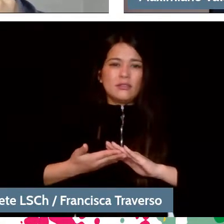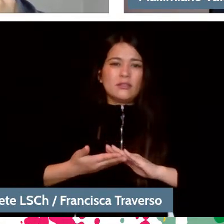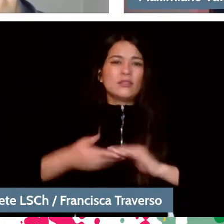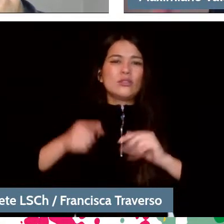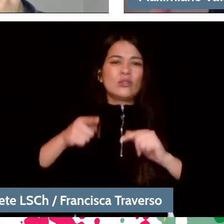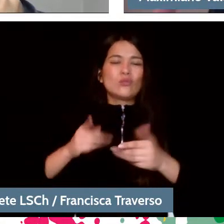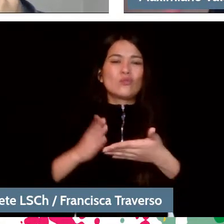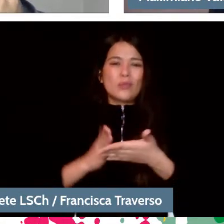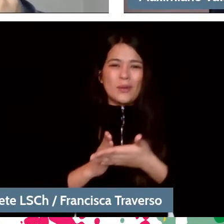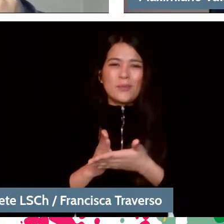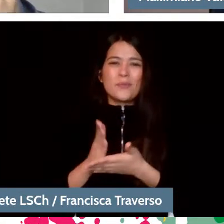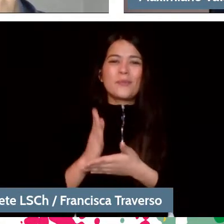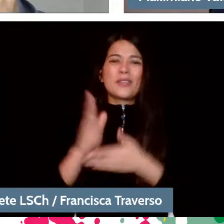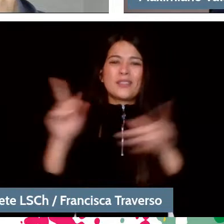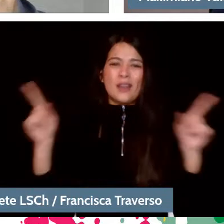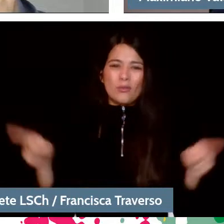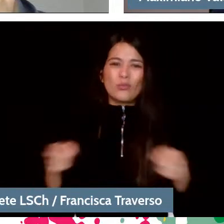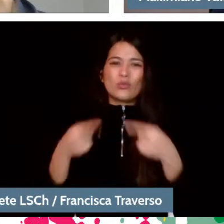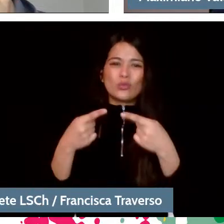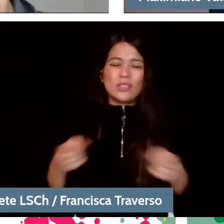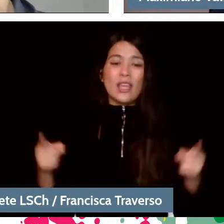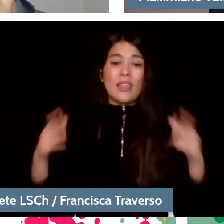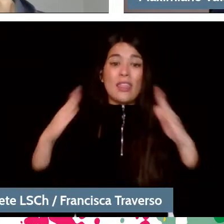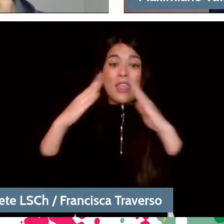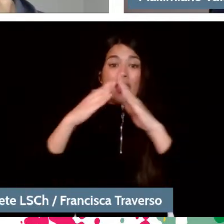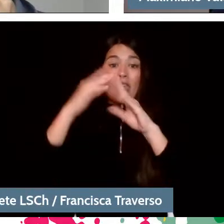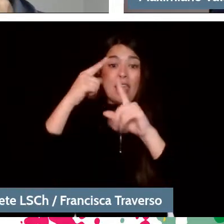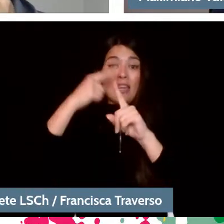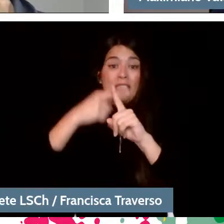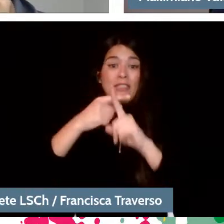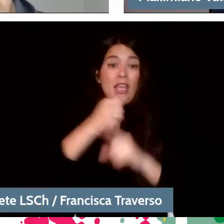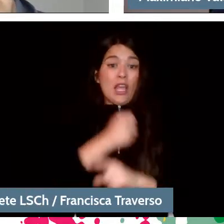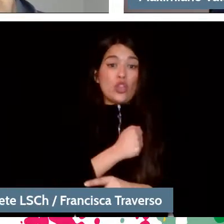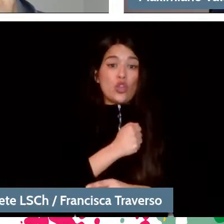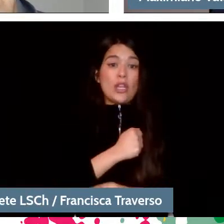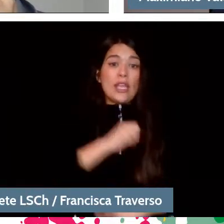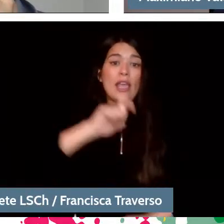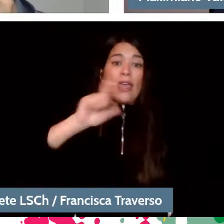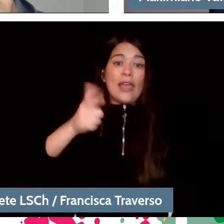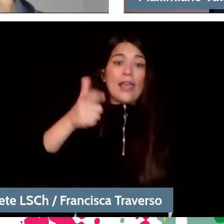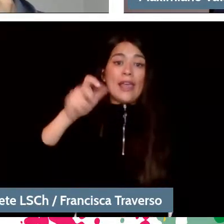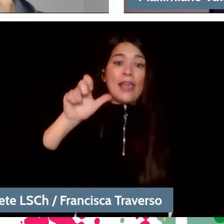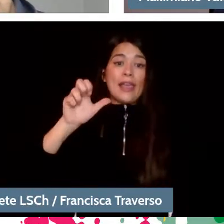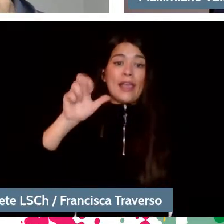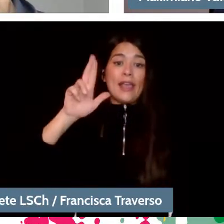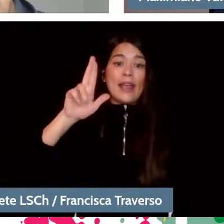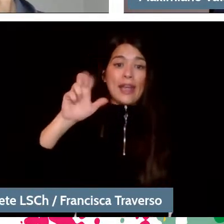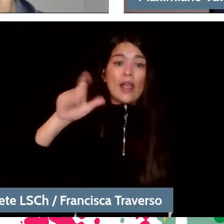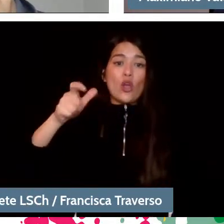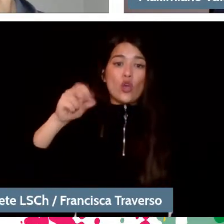the music of the Catholic Church was born, the Gregorian. And that music began to be codified, to be written.